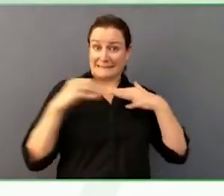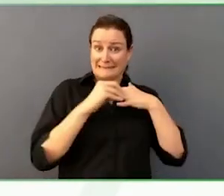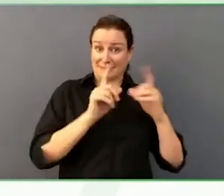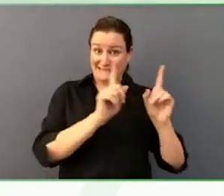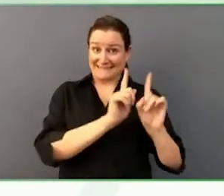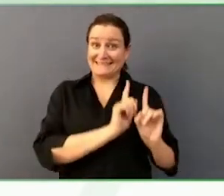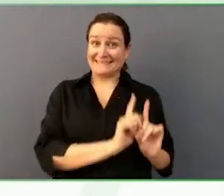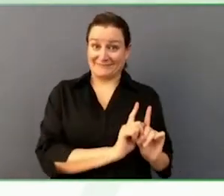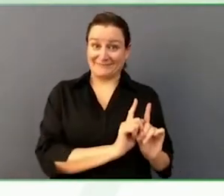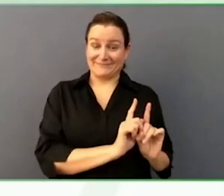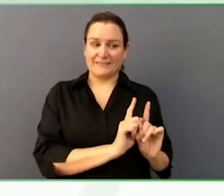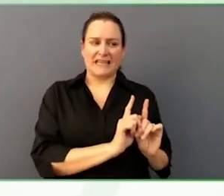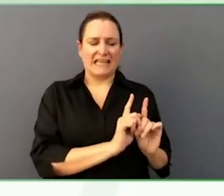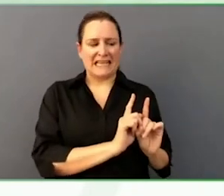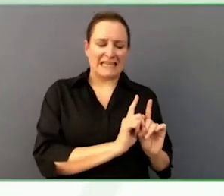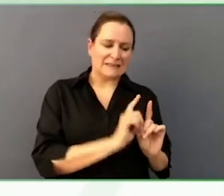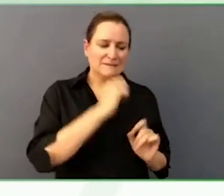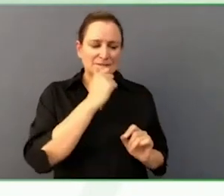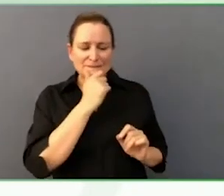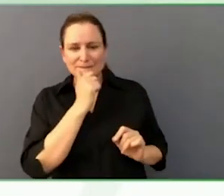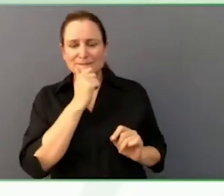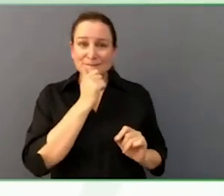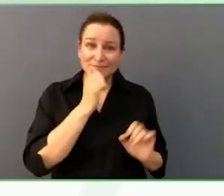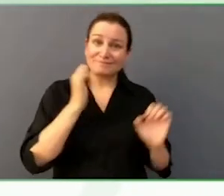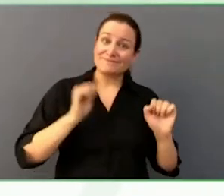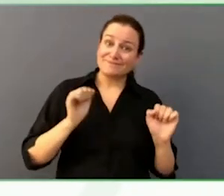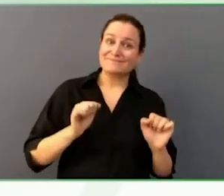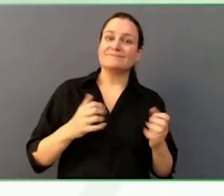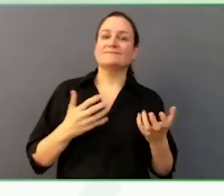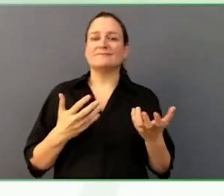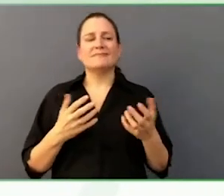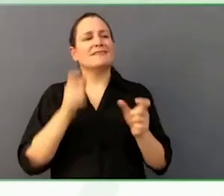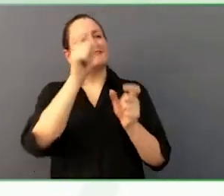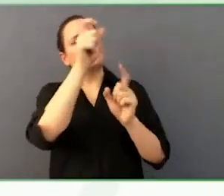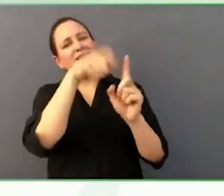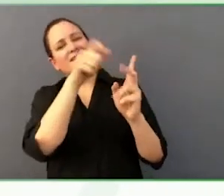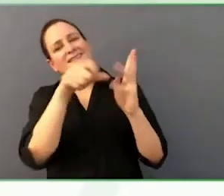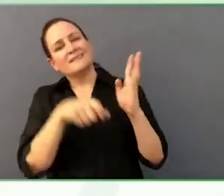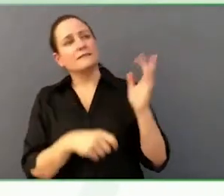paid off into, what are your dreams, what are your gifts, all of these